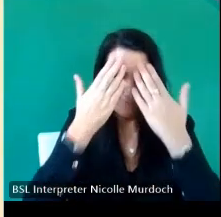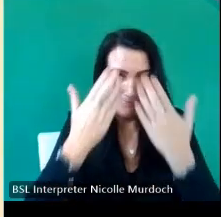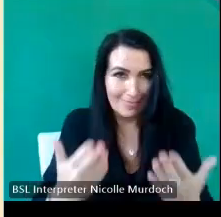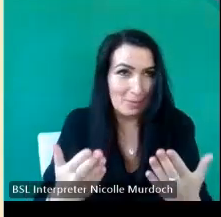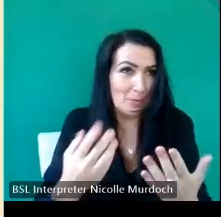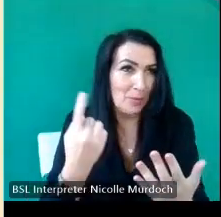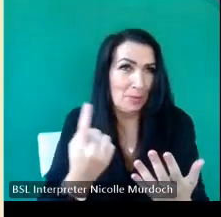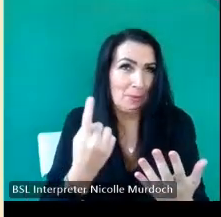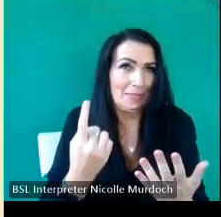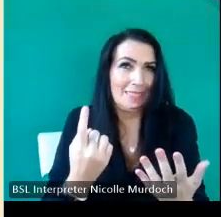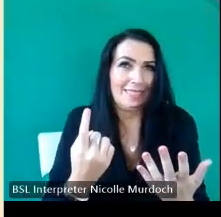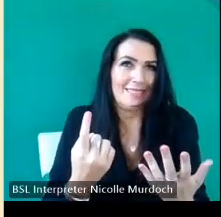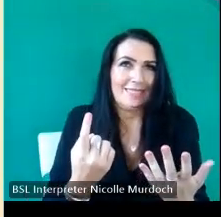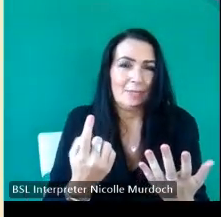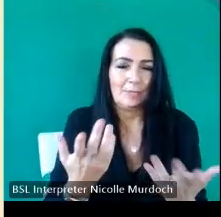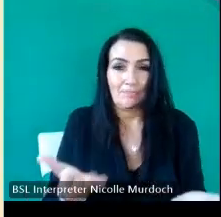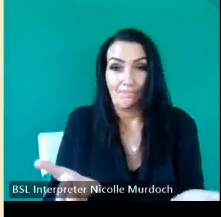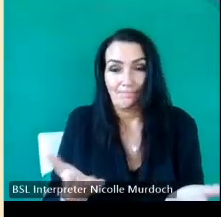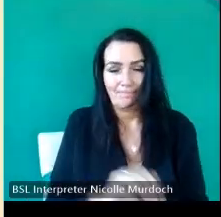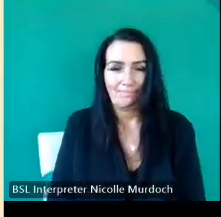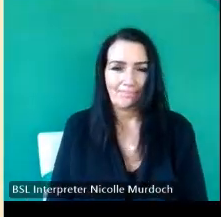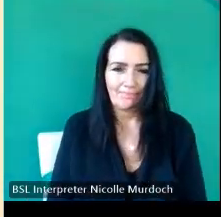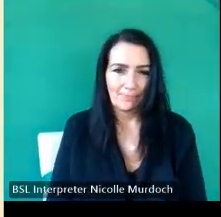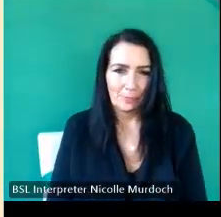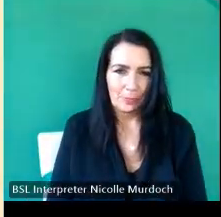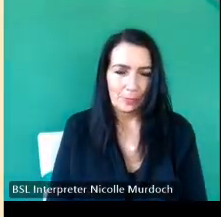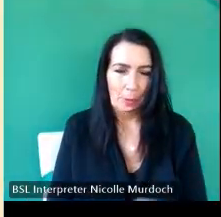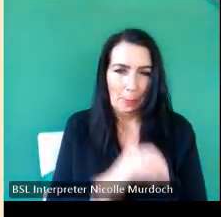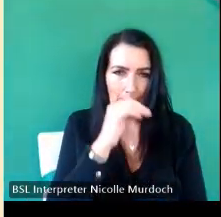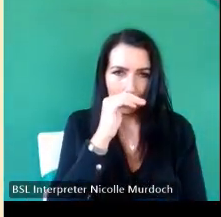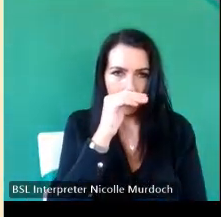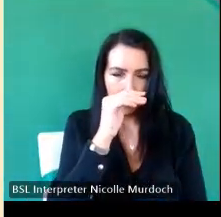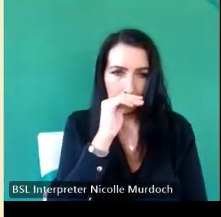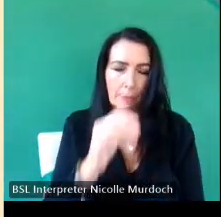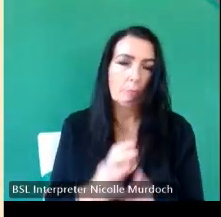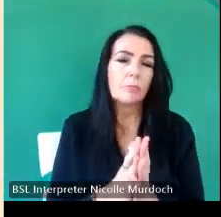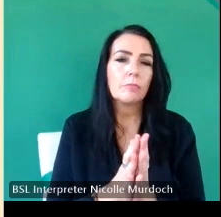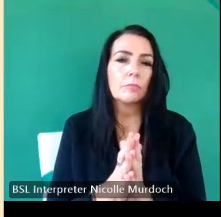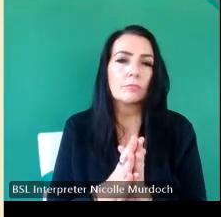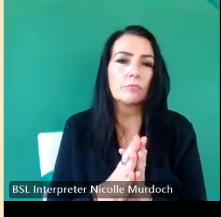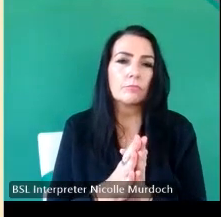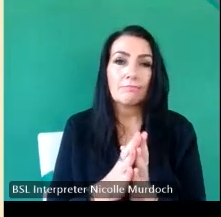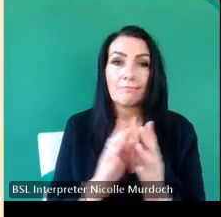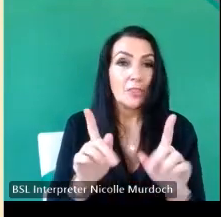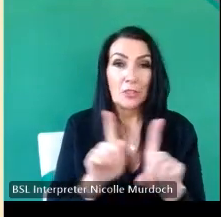mean not just on the box um and as I said already not all the marks are the same and not all the